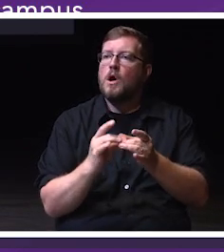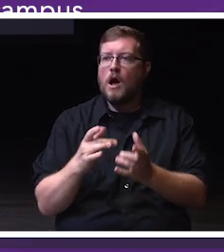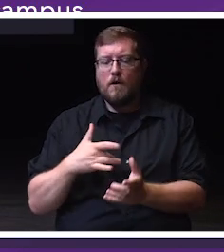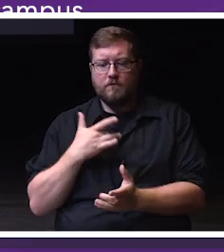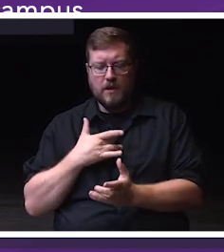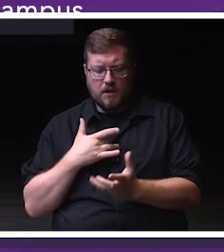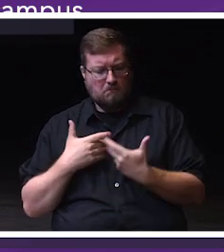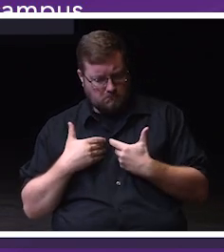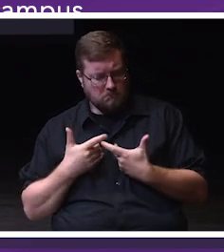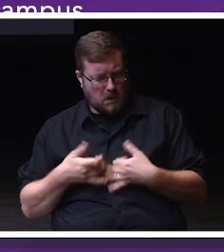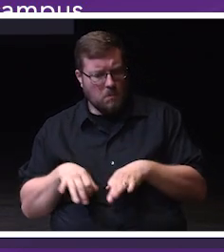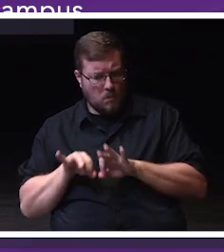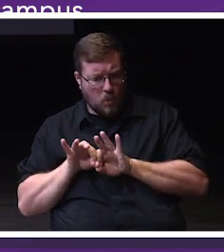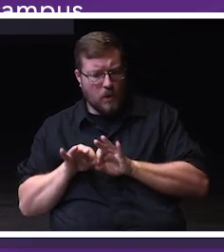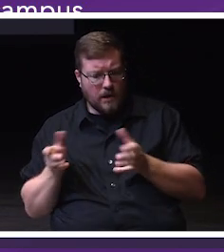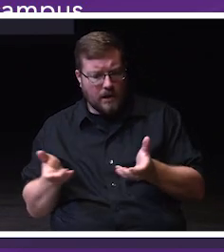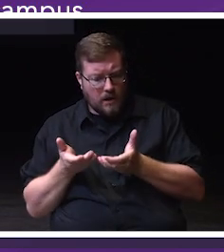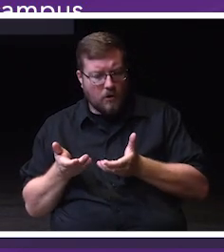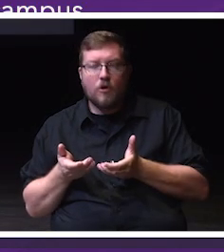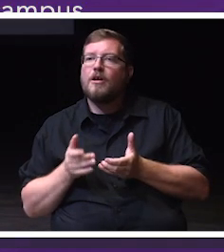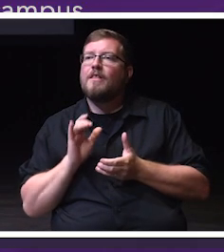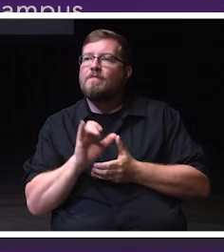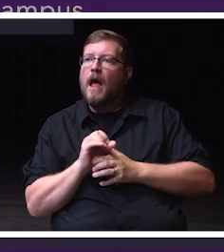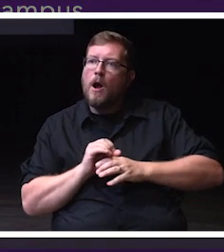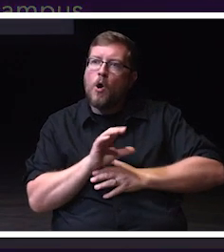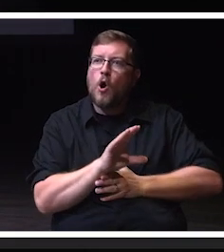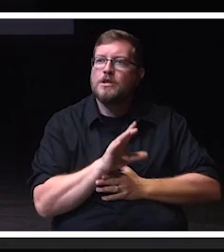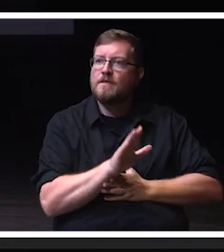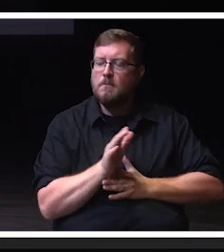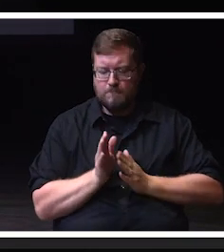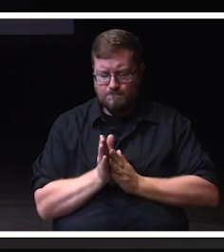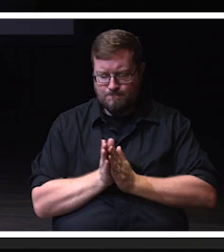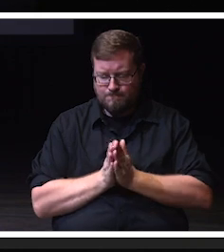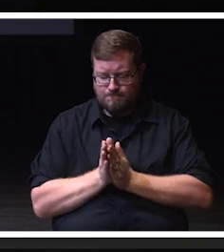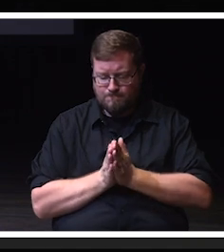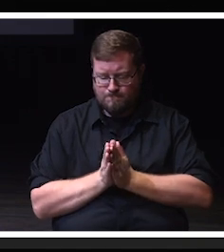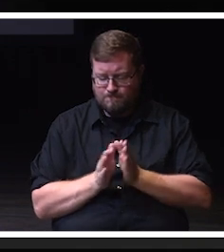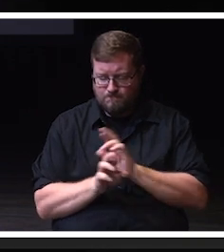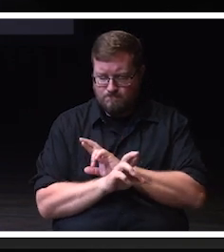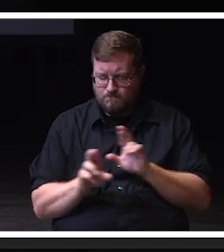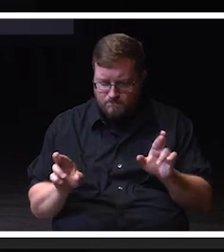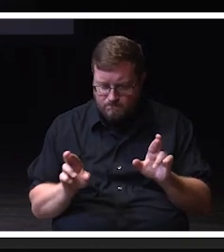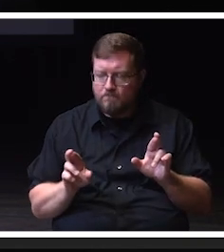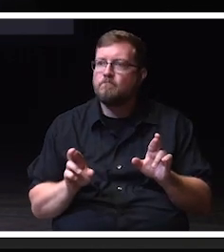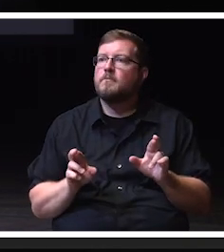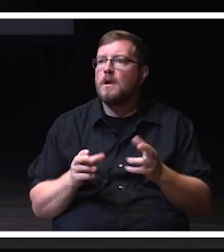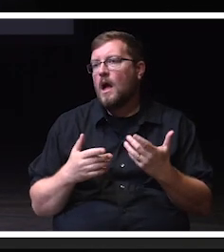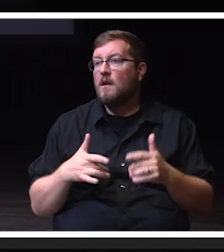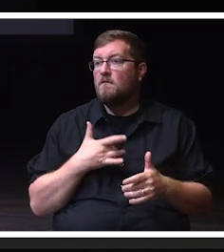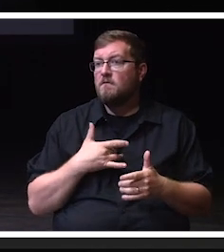motivation, resilience, well-being, and top performance.